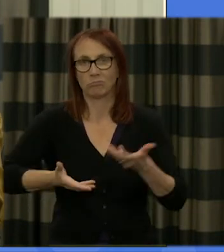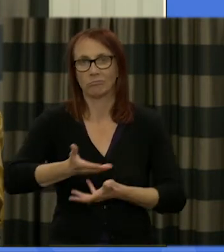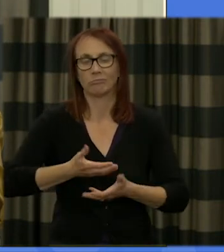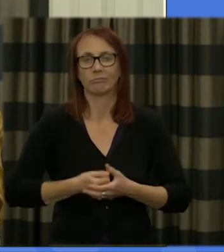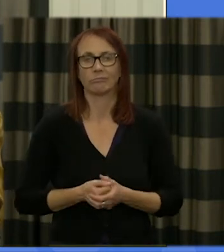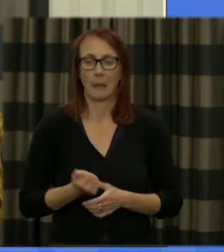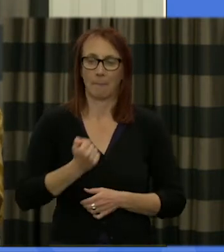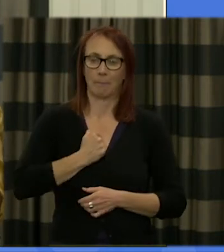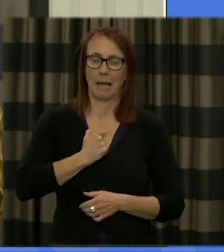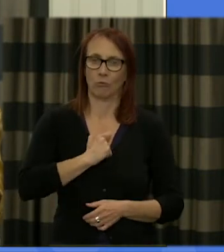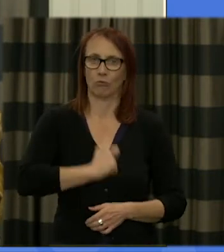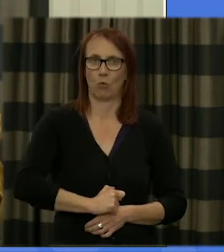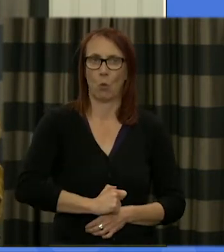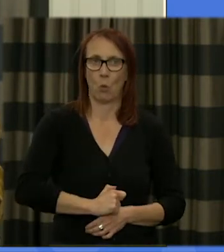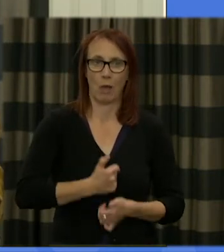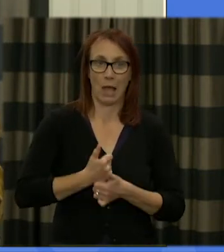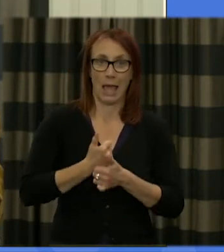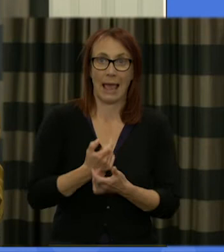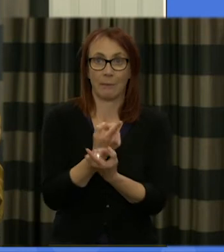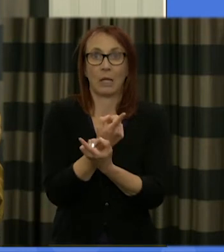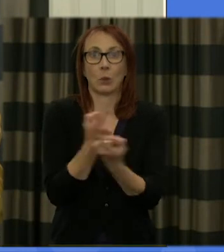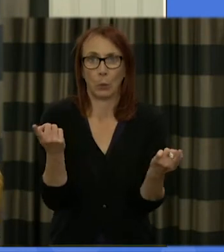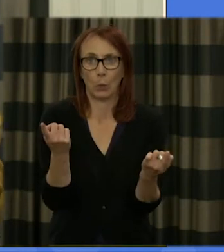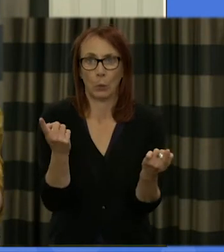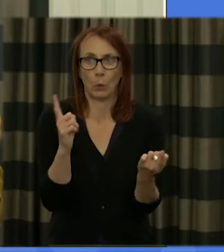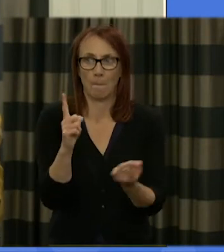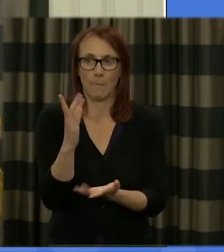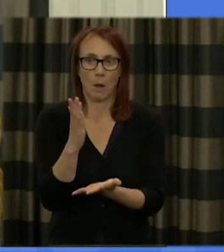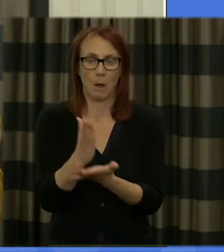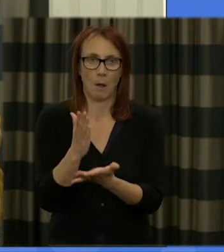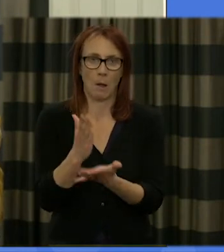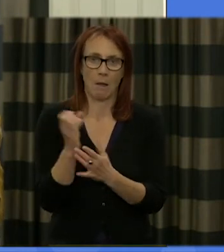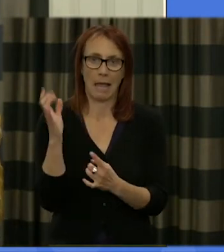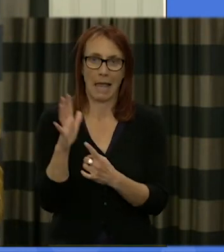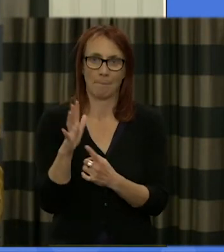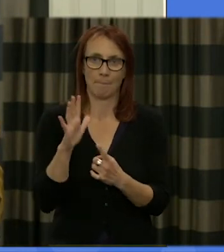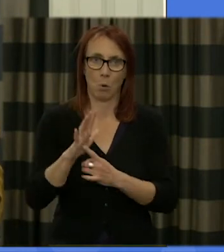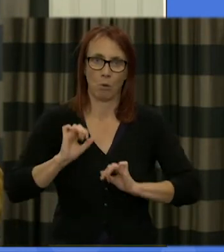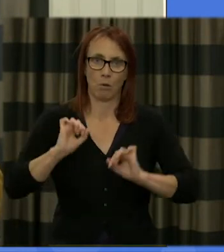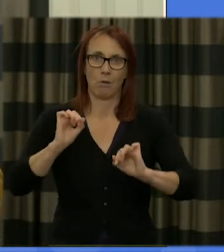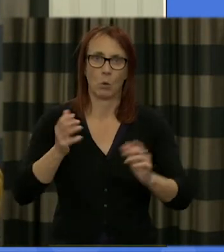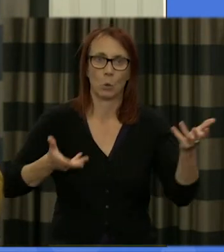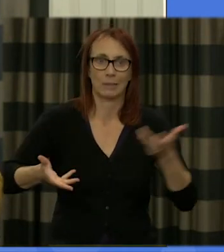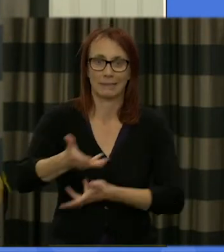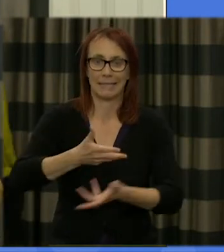what I intend to help you to do but the important thing is really the deliberations that you have and thanks very much I hope it's going to be a